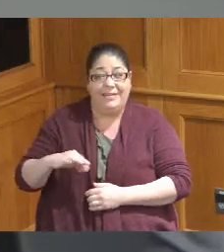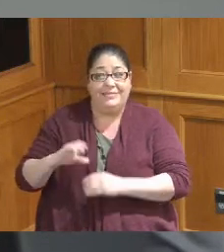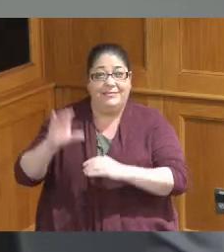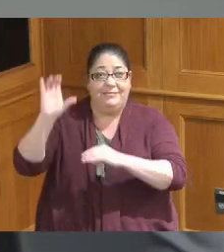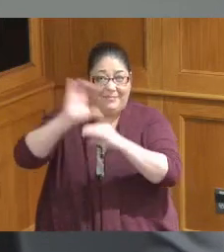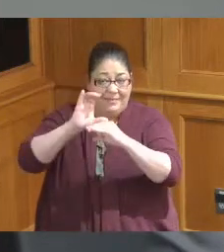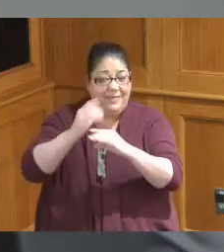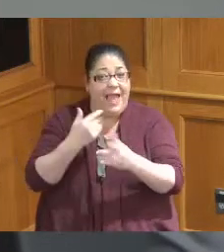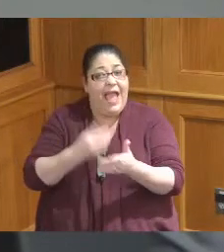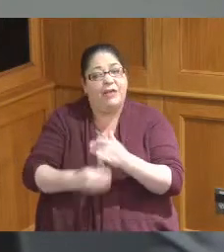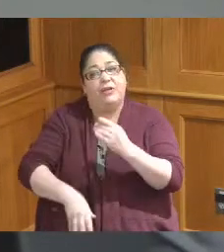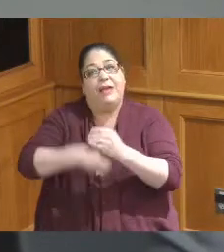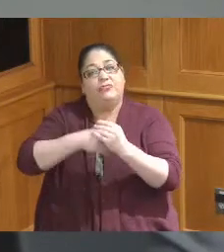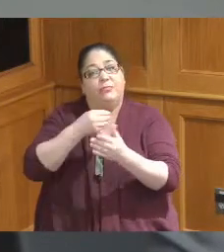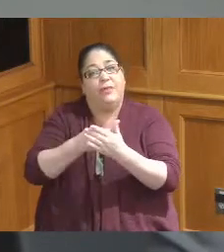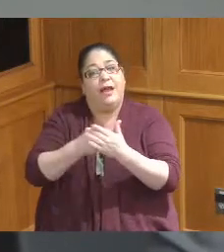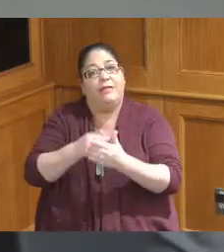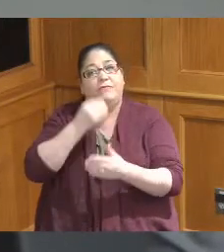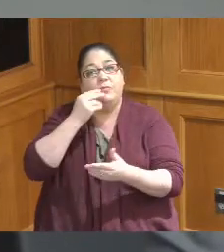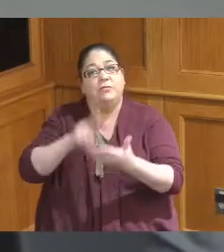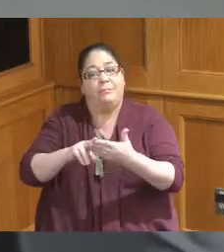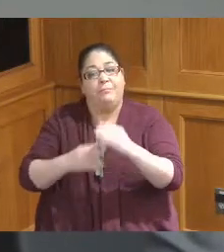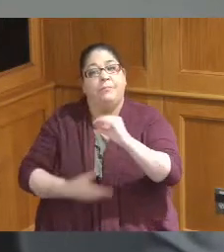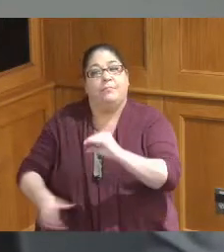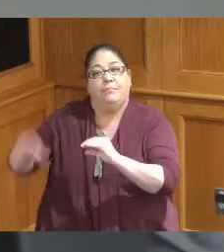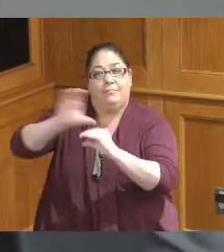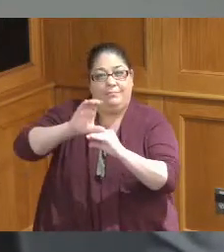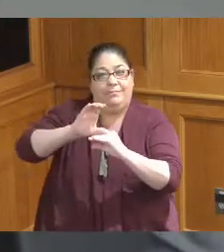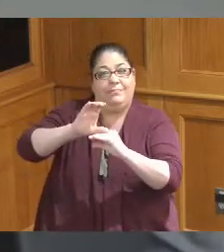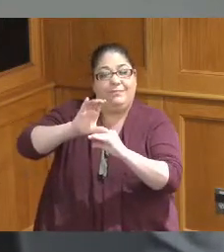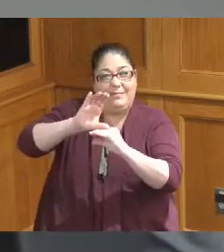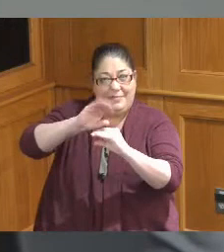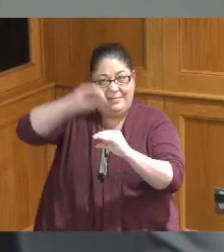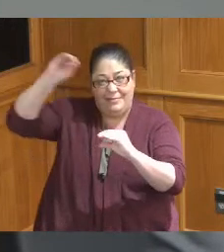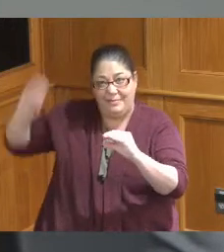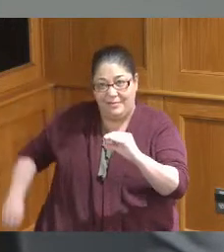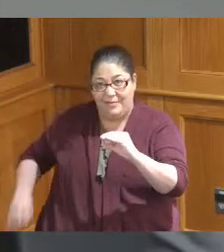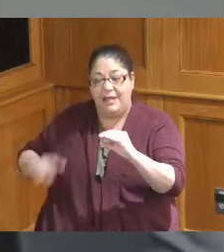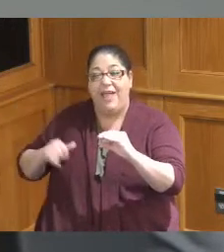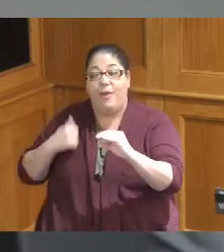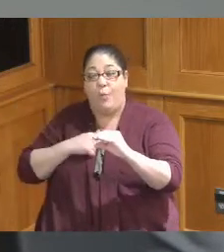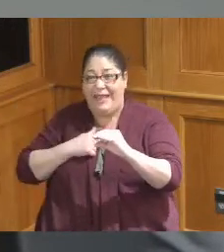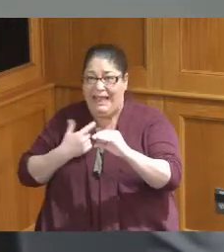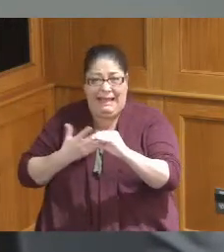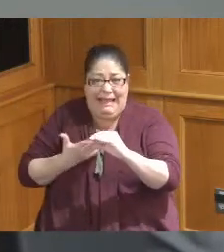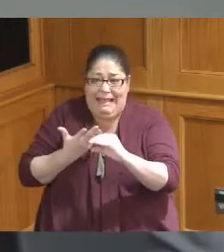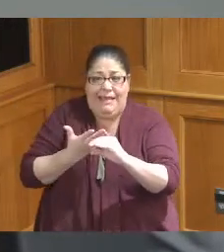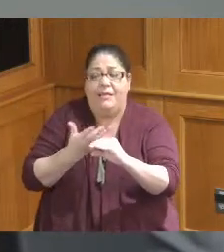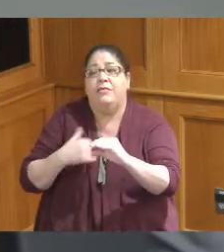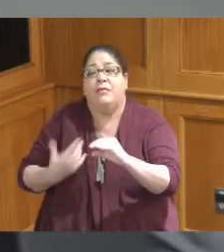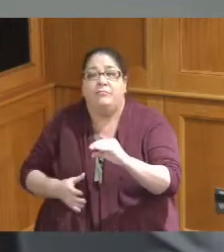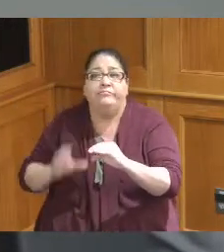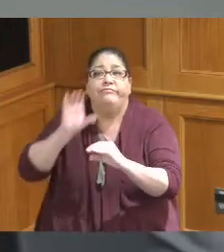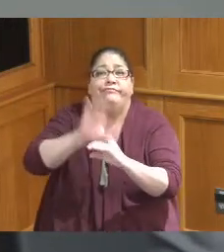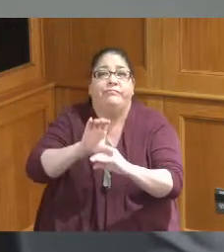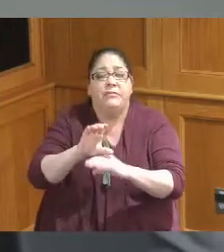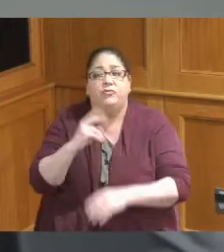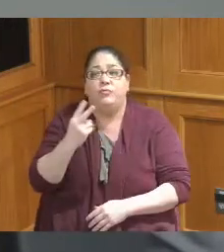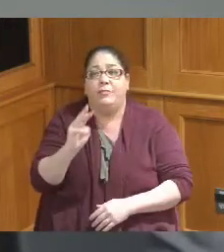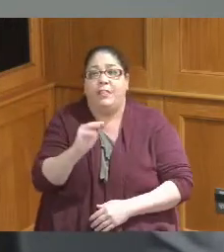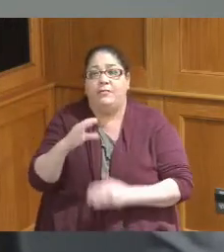happened or which was initiated or is starting in in March this is two million dollars and